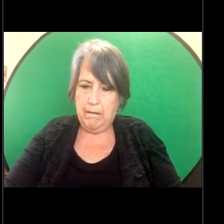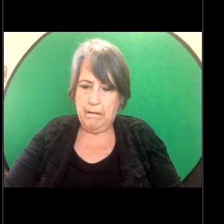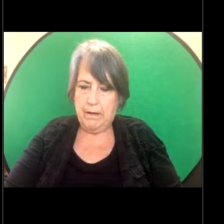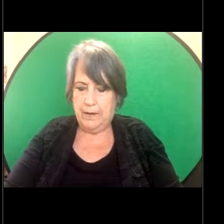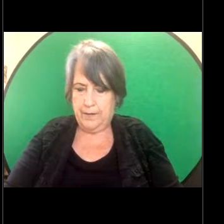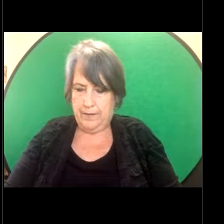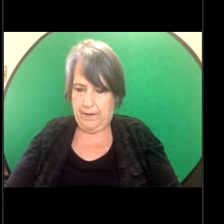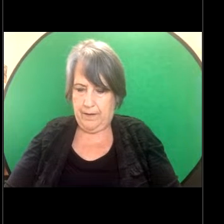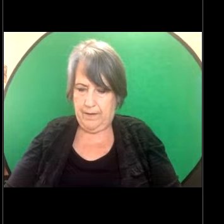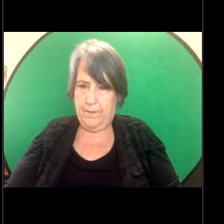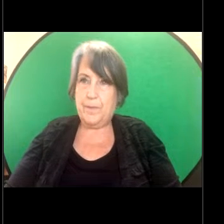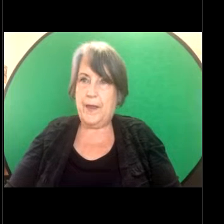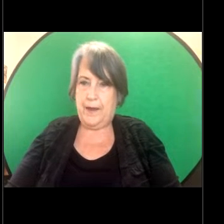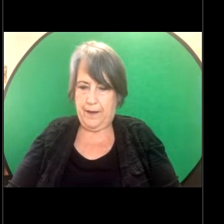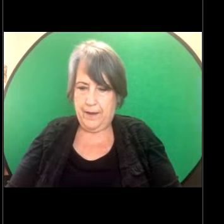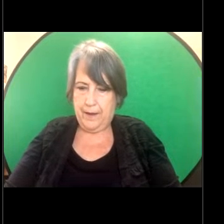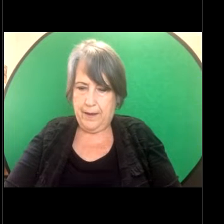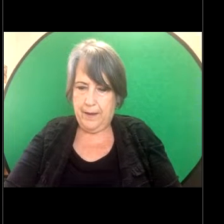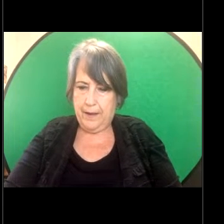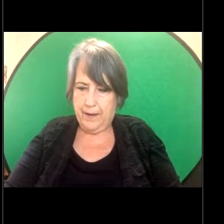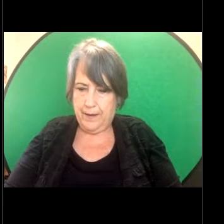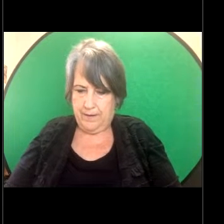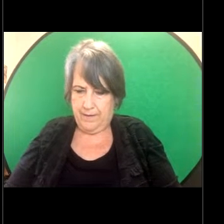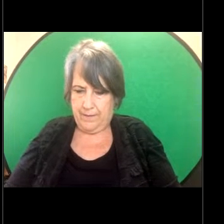Just a couple more seconds in case anybody else wanted to put in a response there.